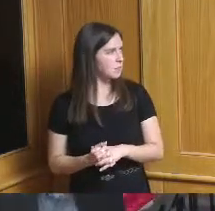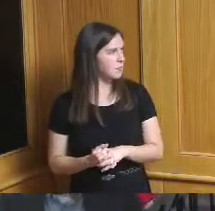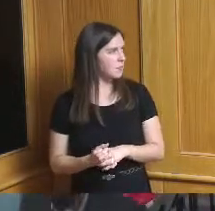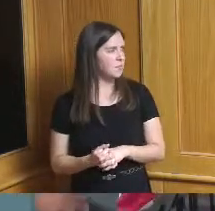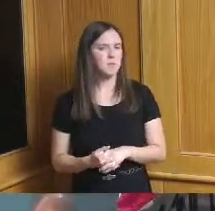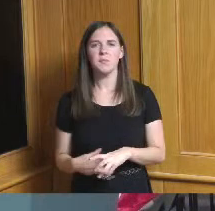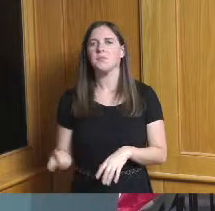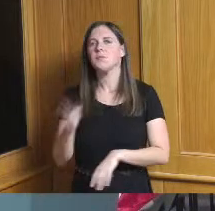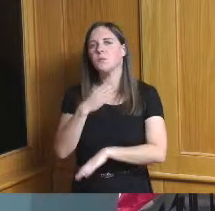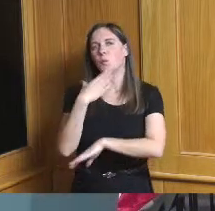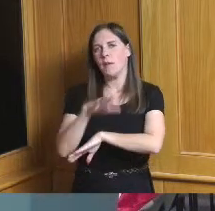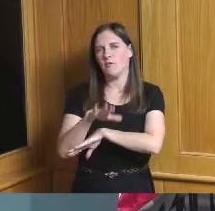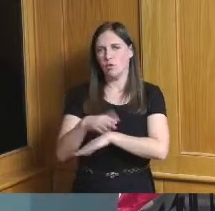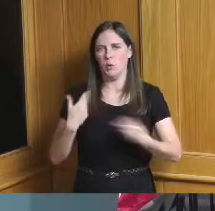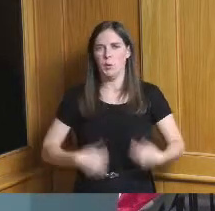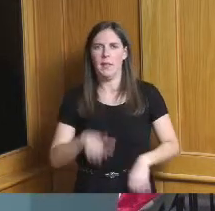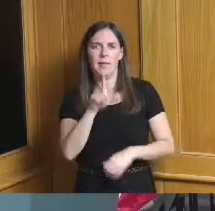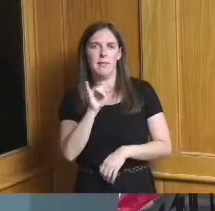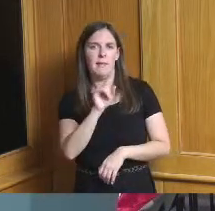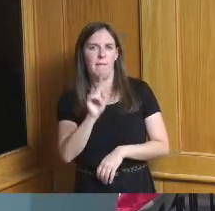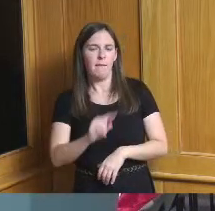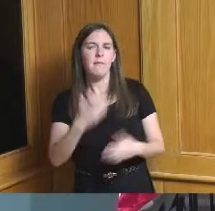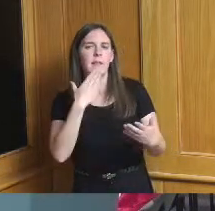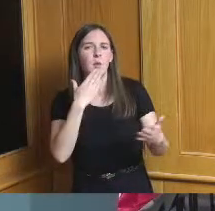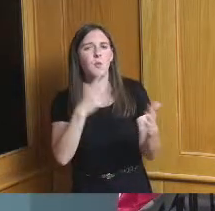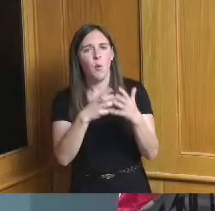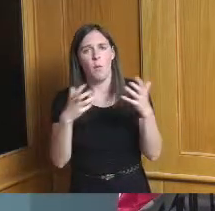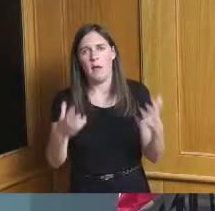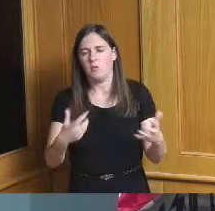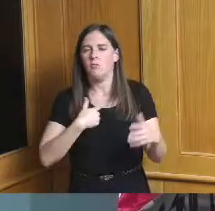good afternoon thank you so much for having me I always am happy to be here